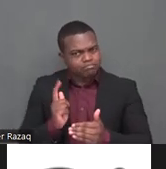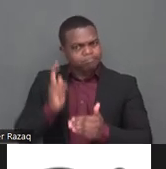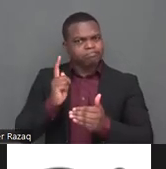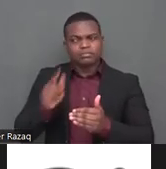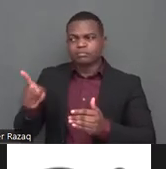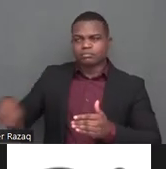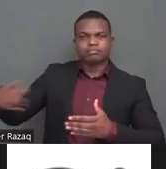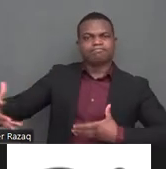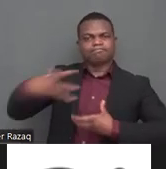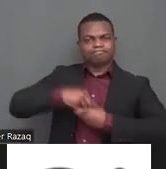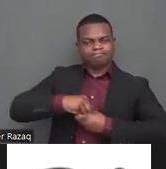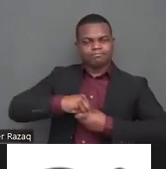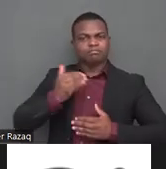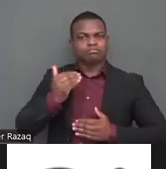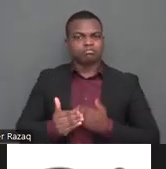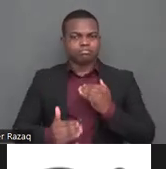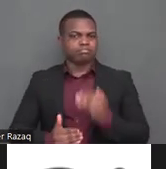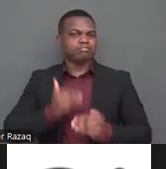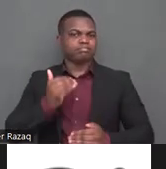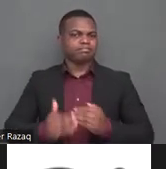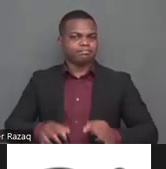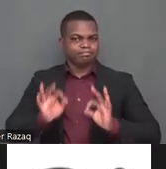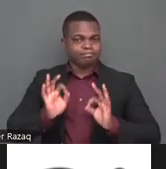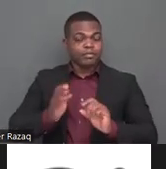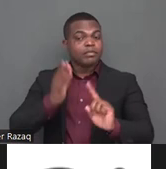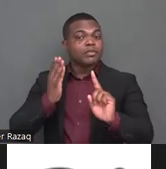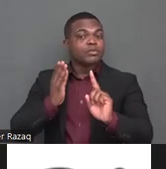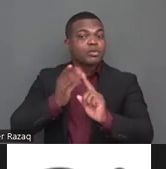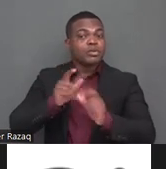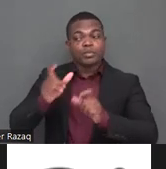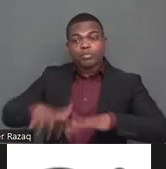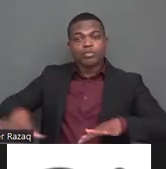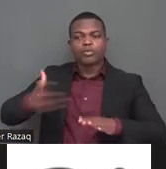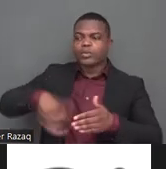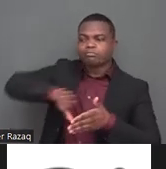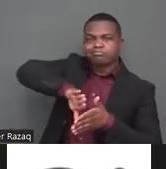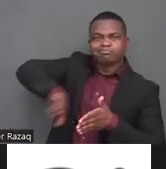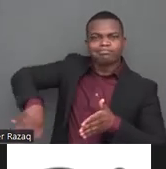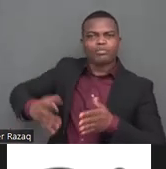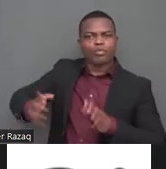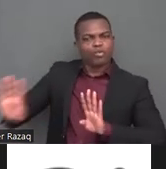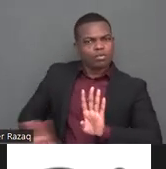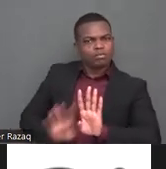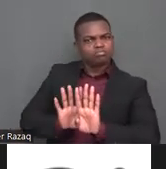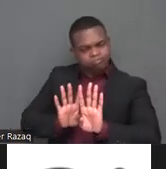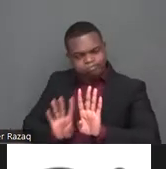realize benefits that international cooperation aims to bring for persons with disabilities only